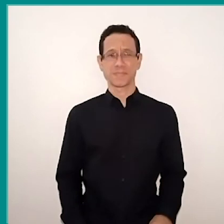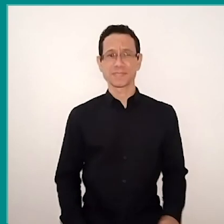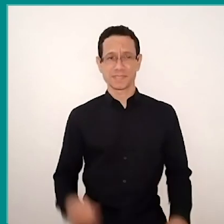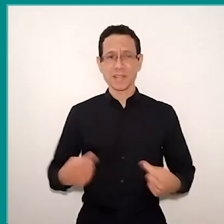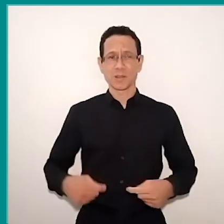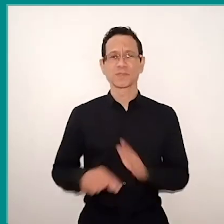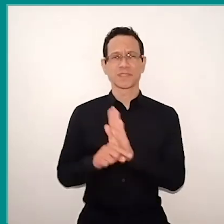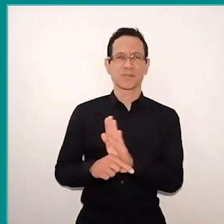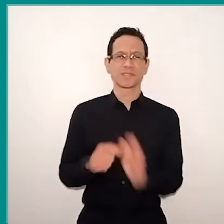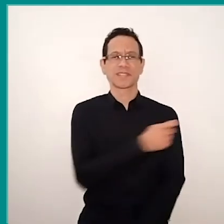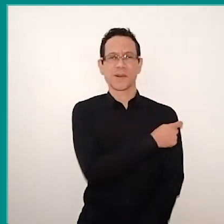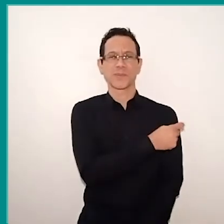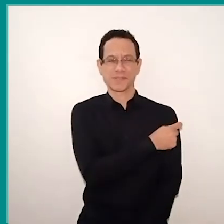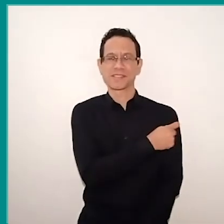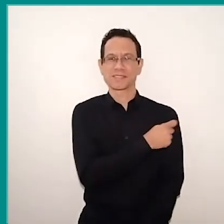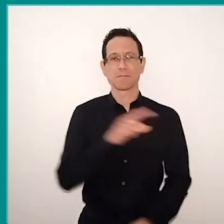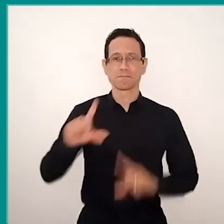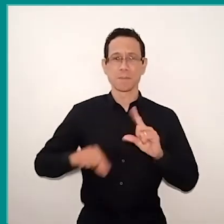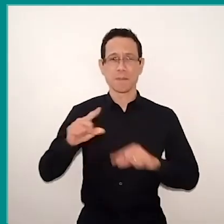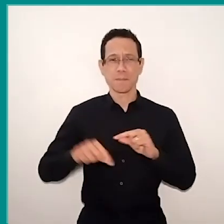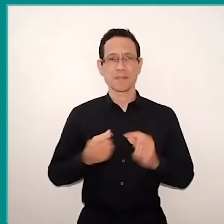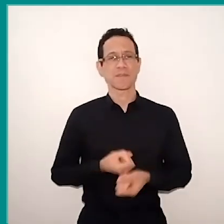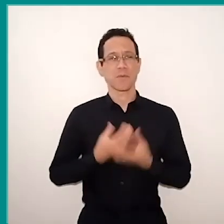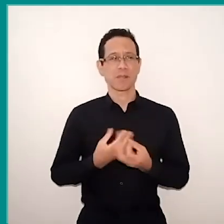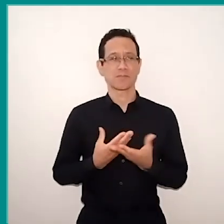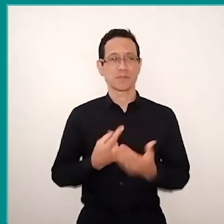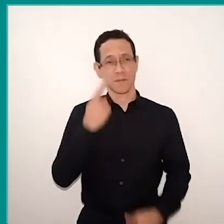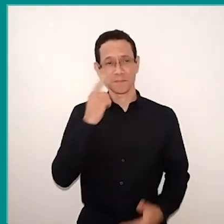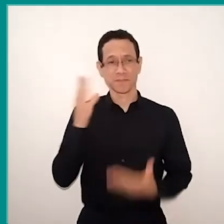so in this drawing I made an adult and a child on a boat,